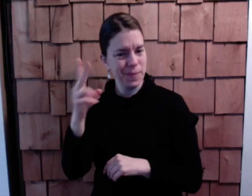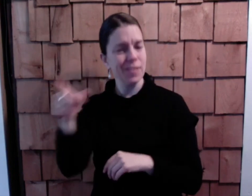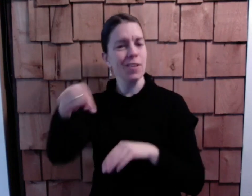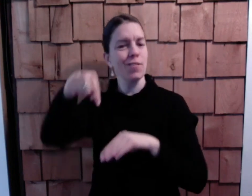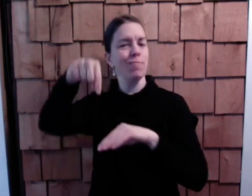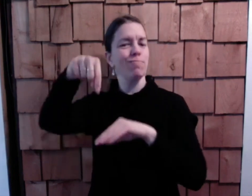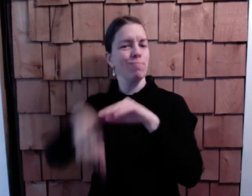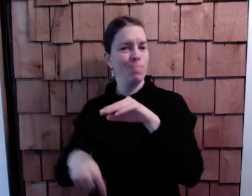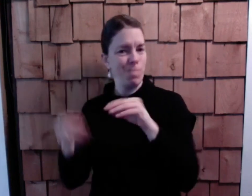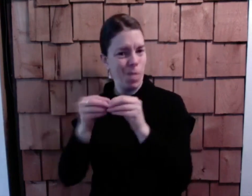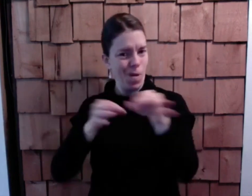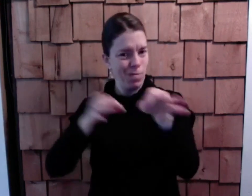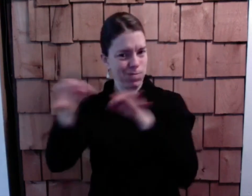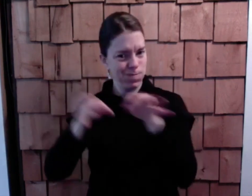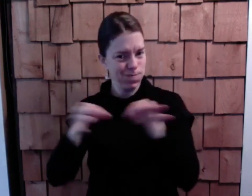This will be part 2.